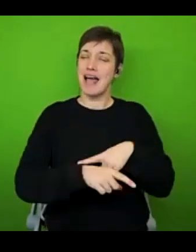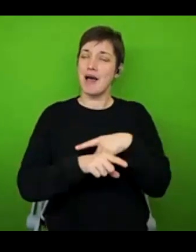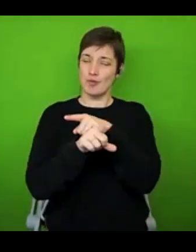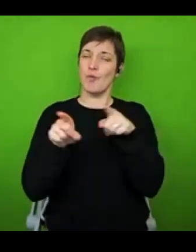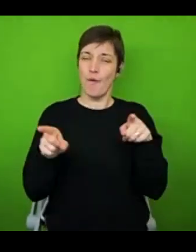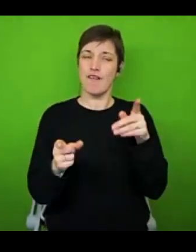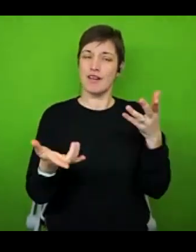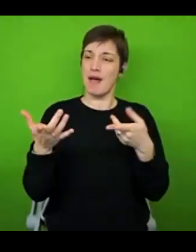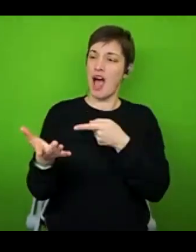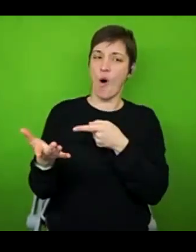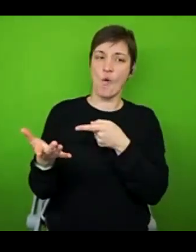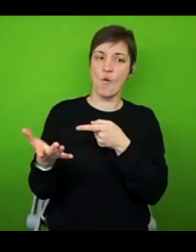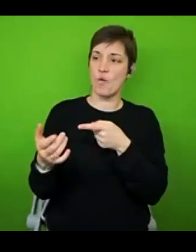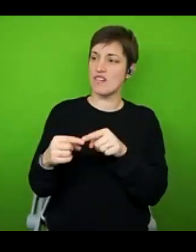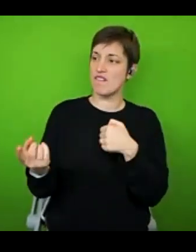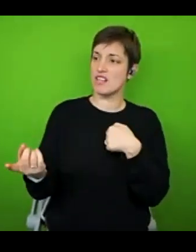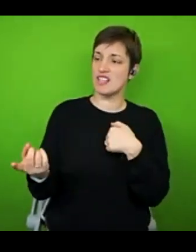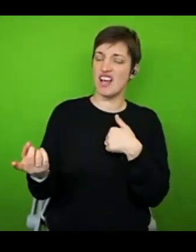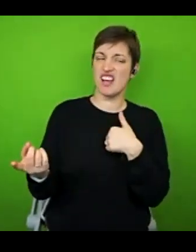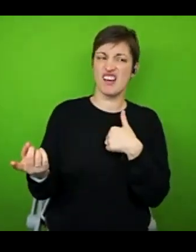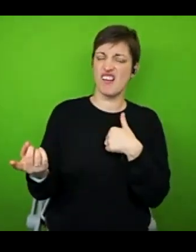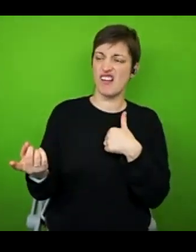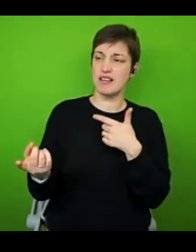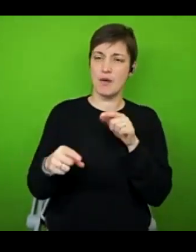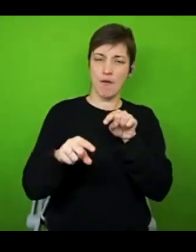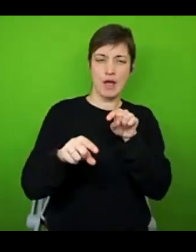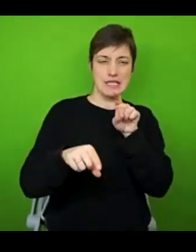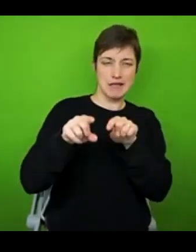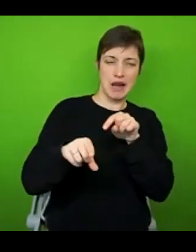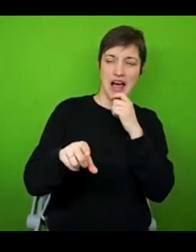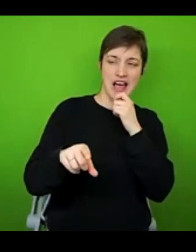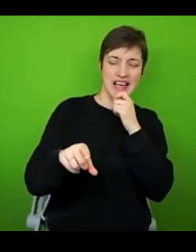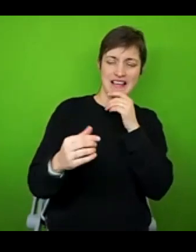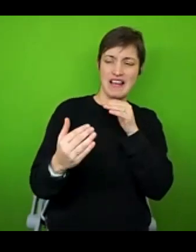have the same condition that you do, and feel as though you're not quite hitting the mark either. And I really,